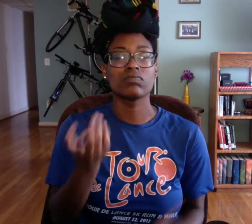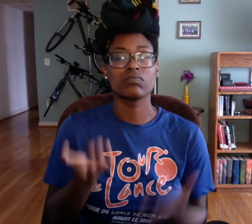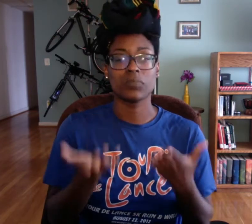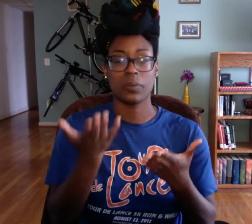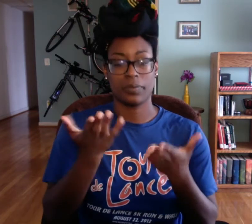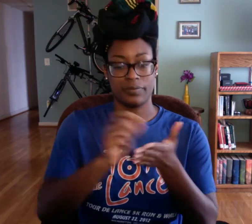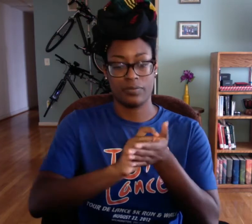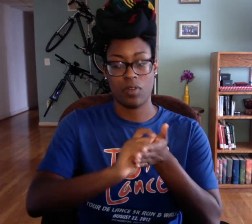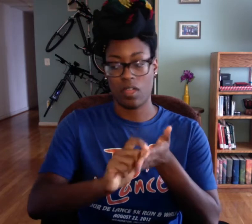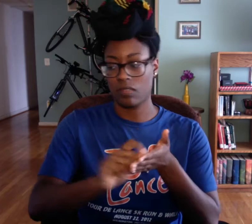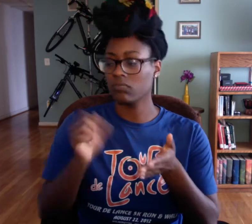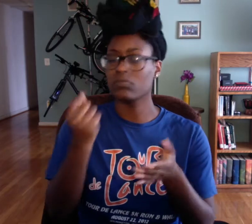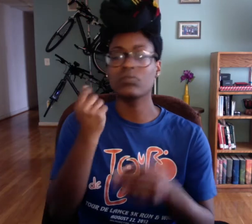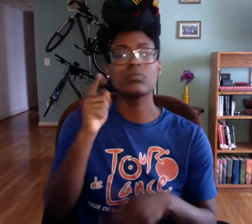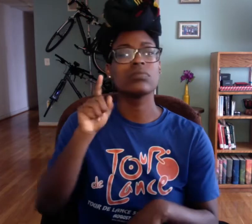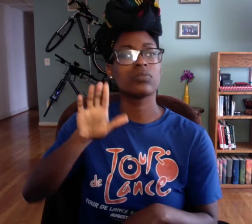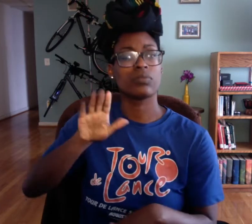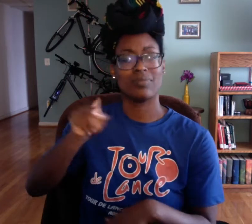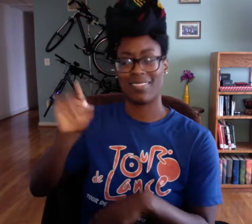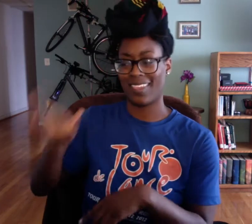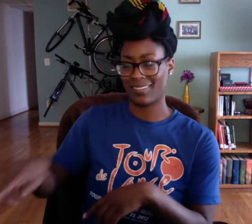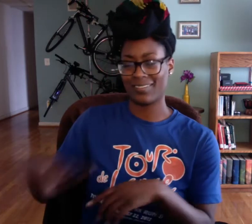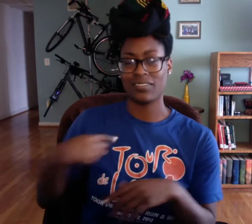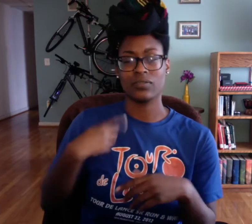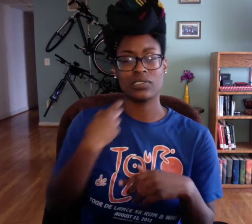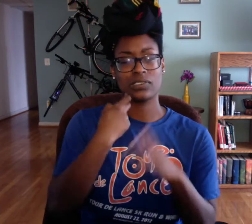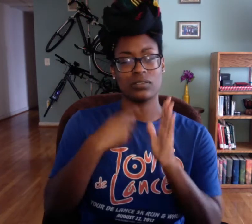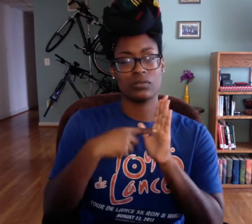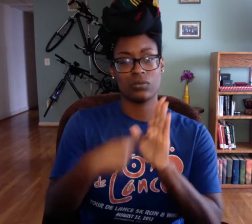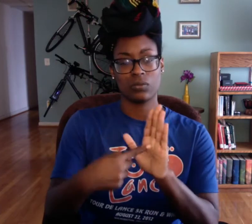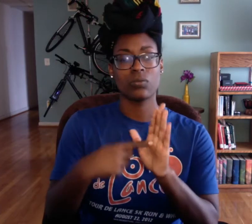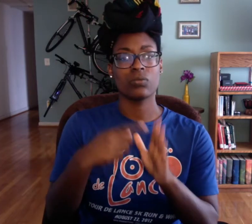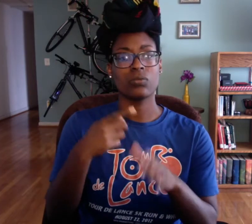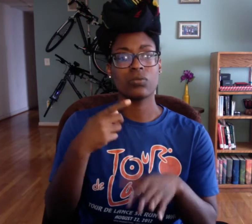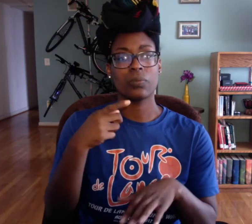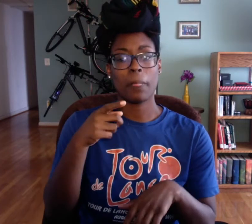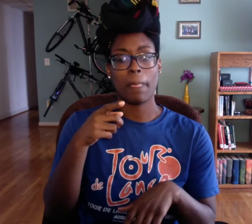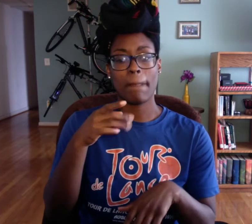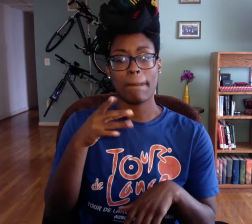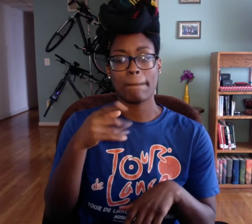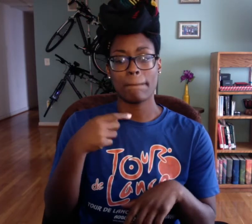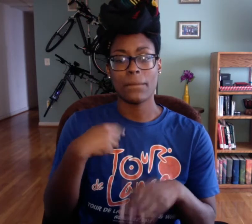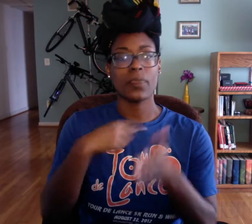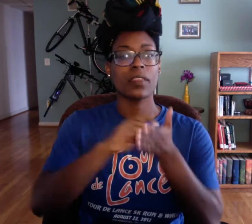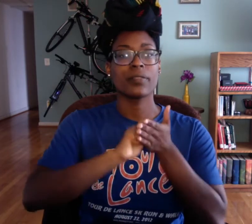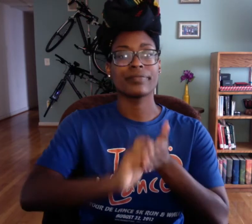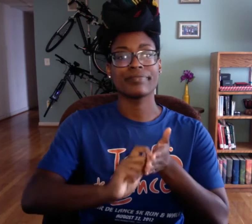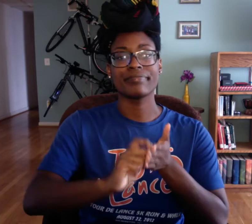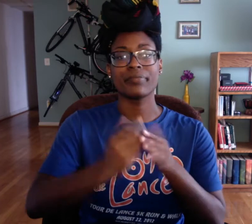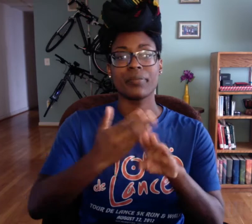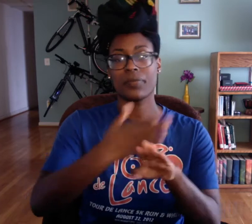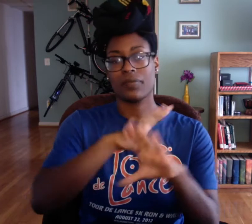I might write--well--I'll show you an example.